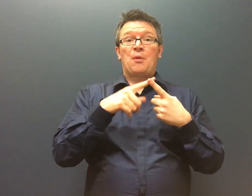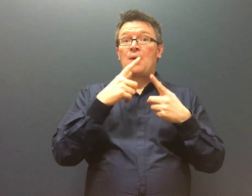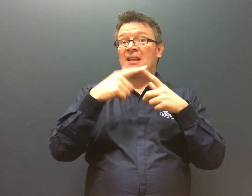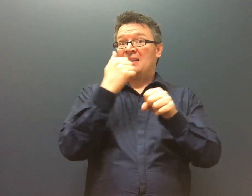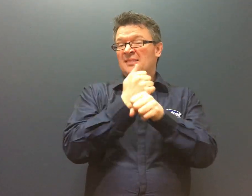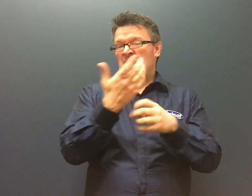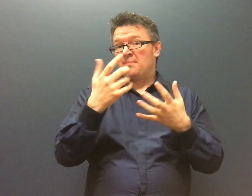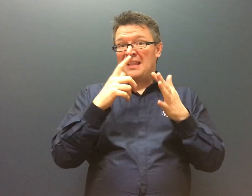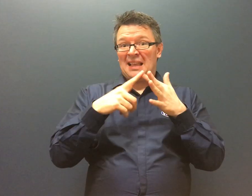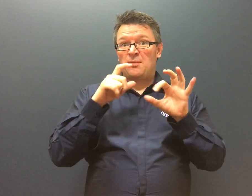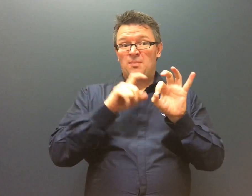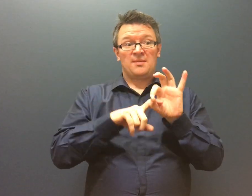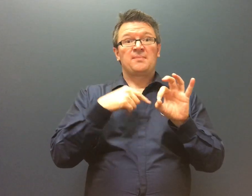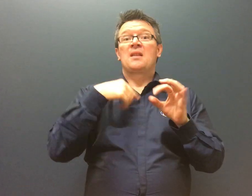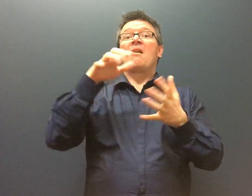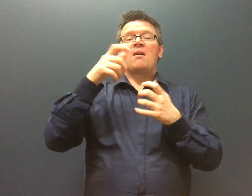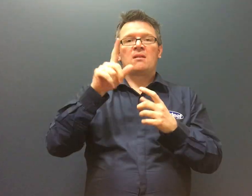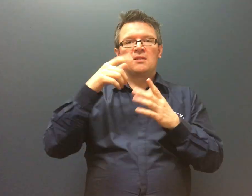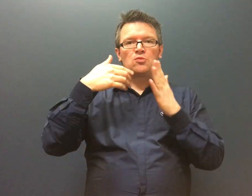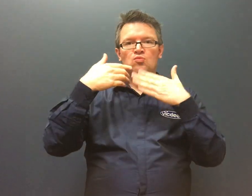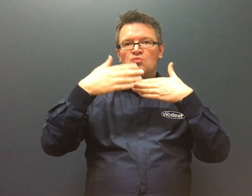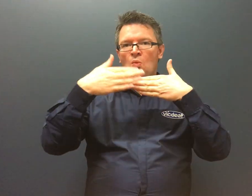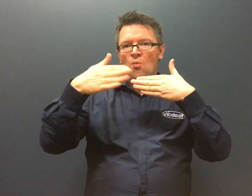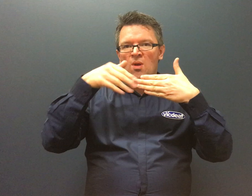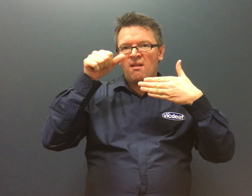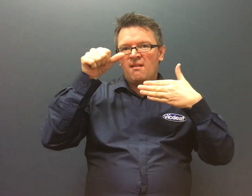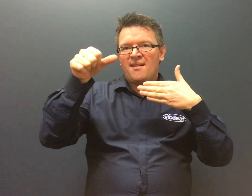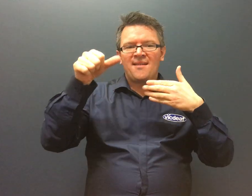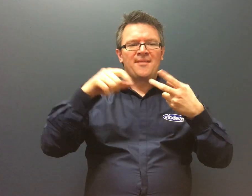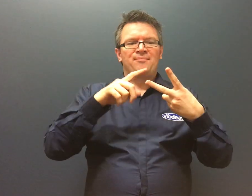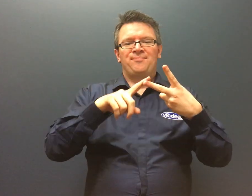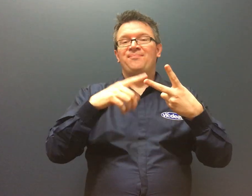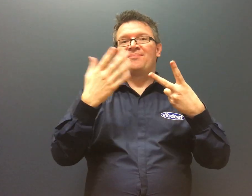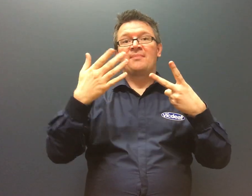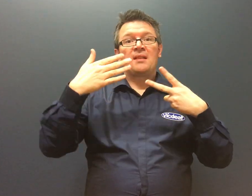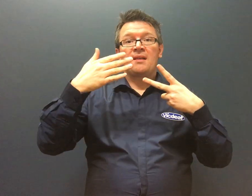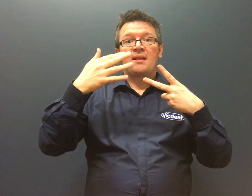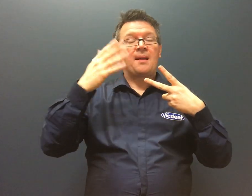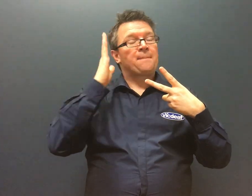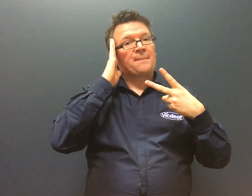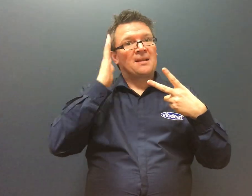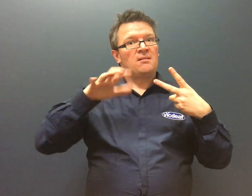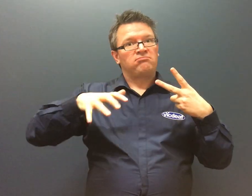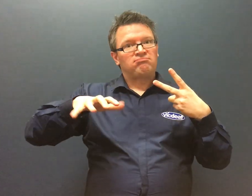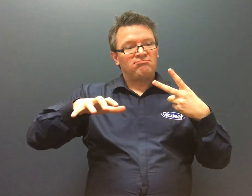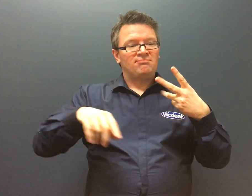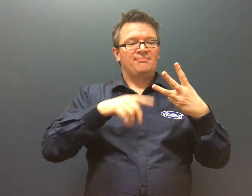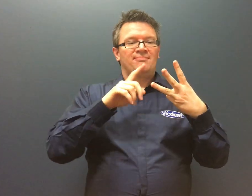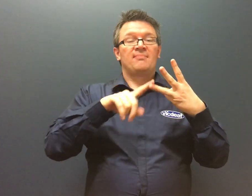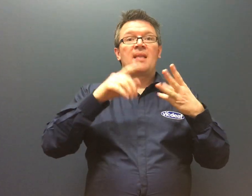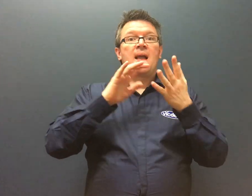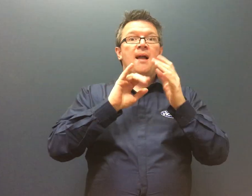For eg under equipment: I received funding for a doorbell, vibrating bed shaker & smoke alarm.